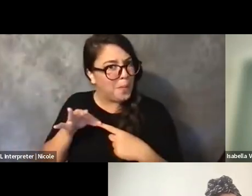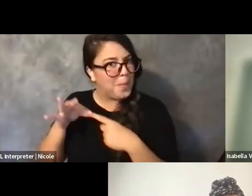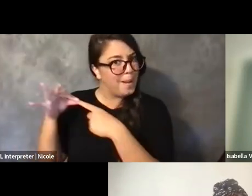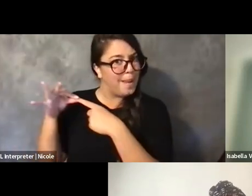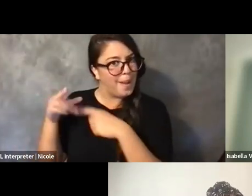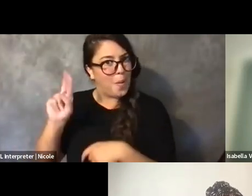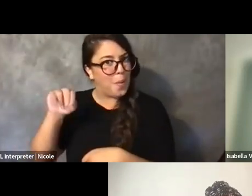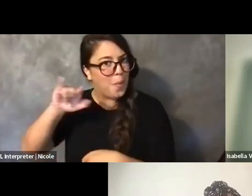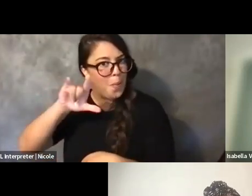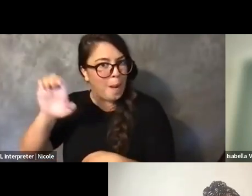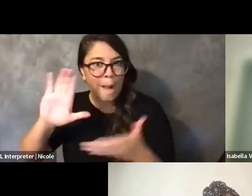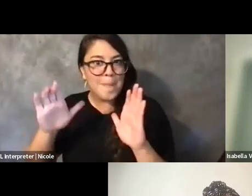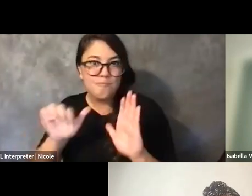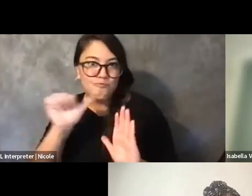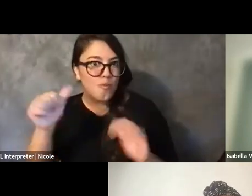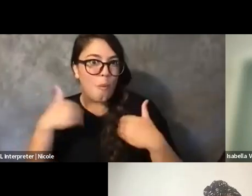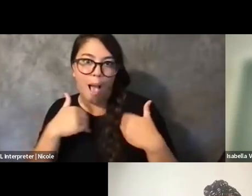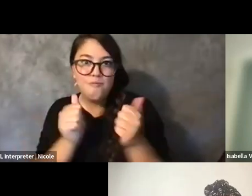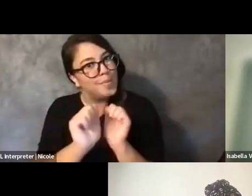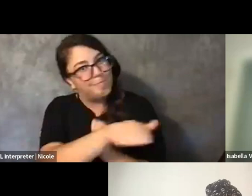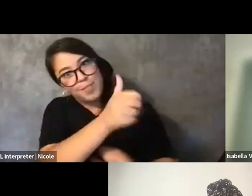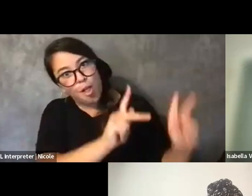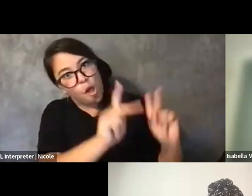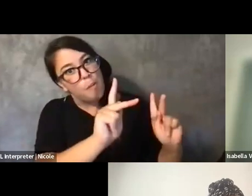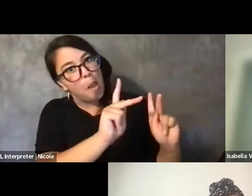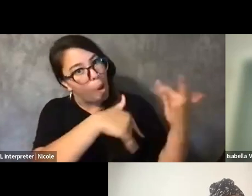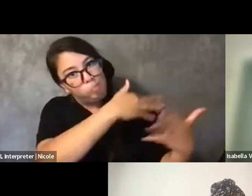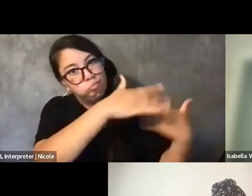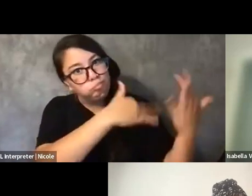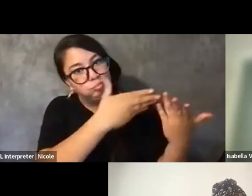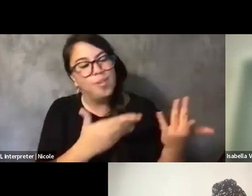So that's -- There's something to be said for that when you can find those spaces.